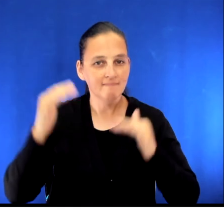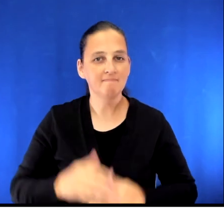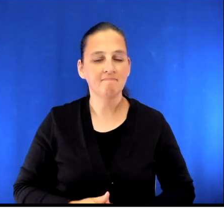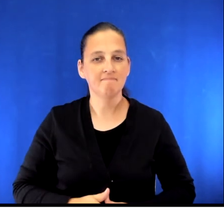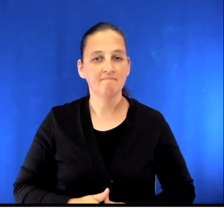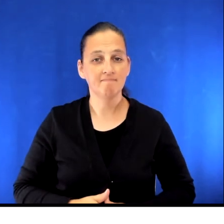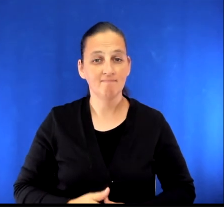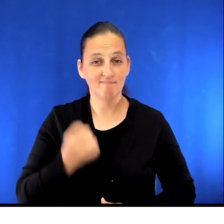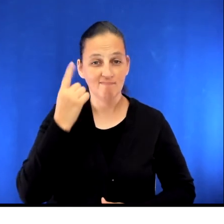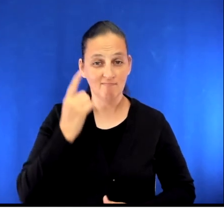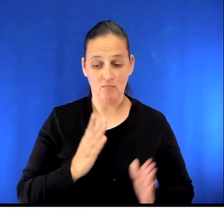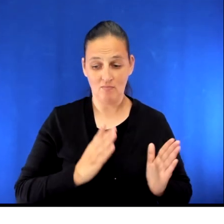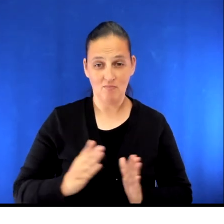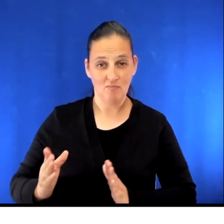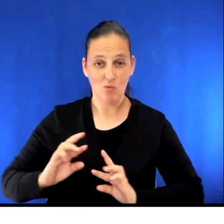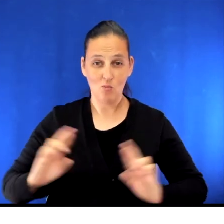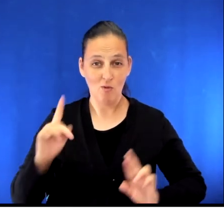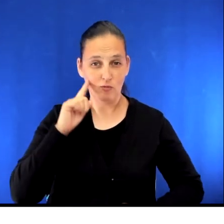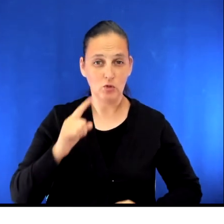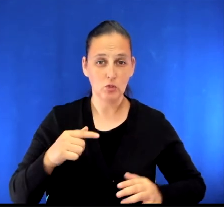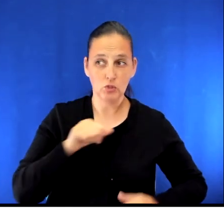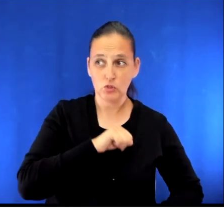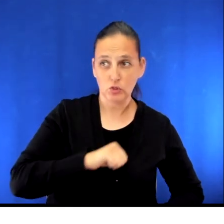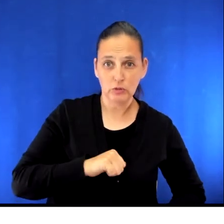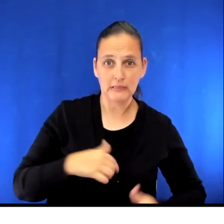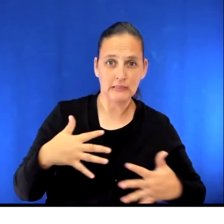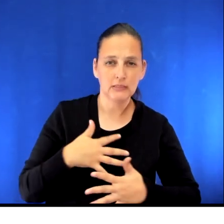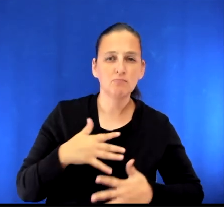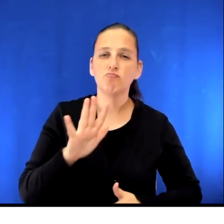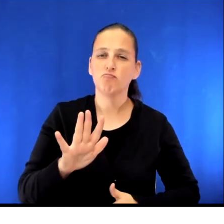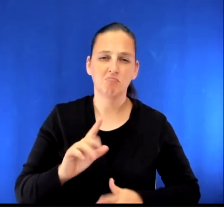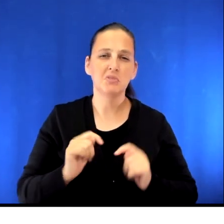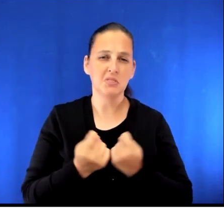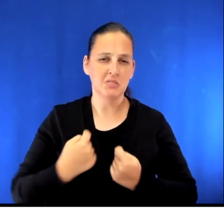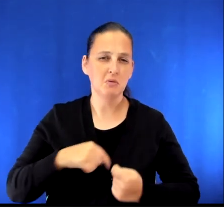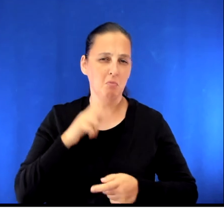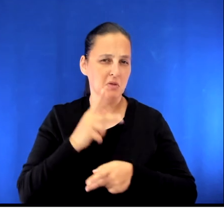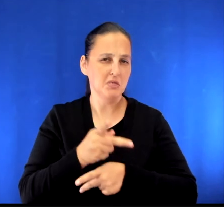We understand that preparing for surgery can be scary, but rest assured, the team here will take excellent care of you.